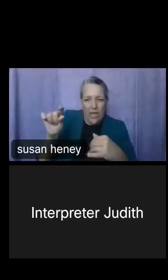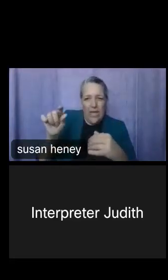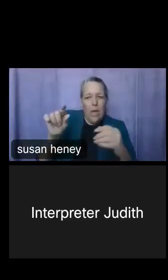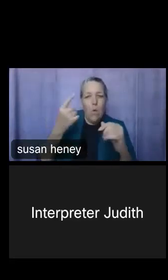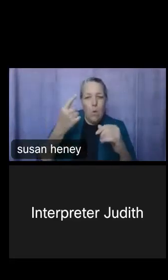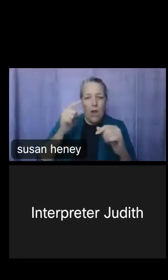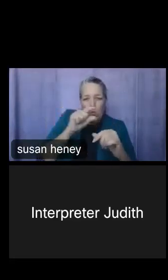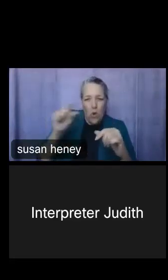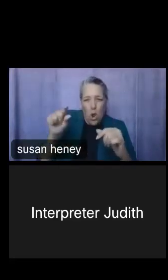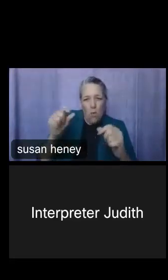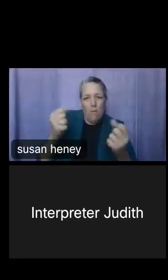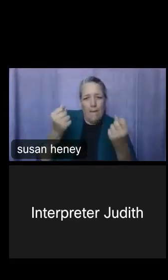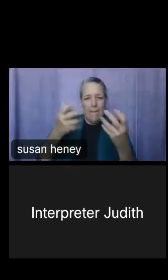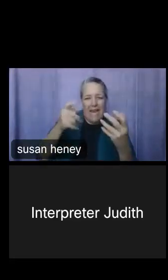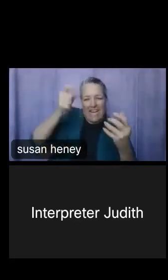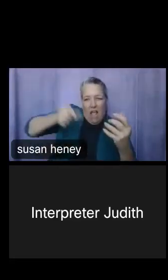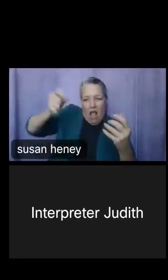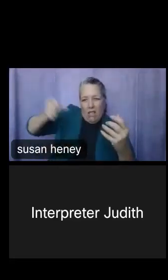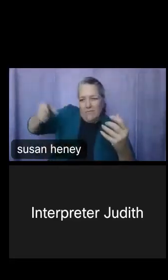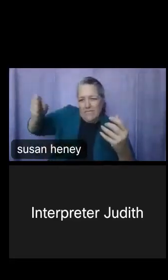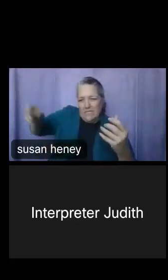and that's not how I want my table to appear at the end.